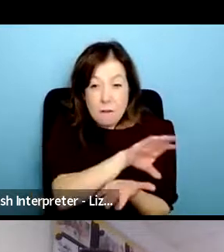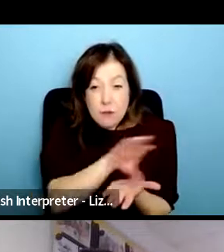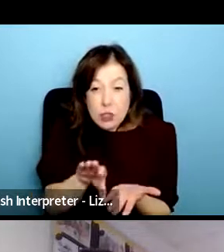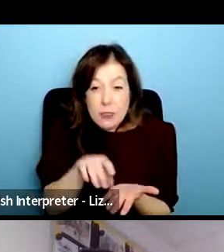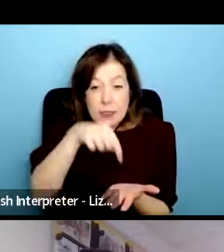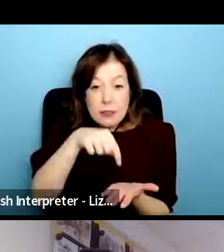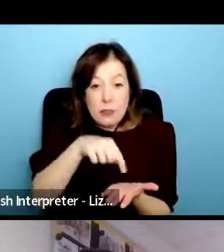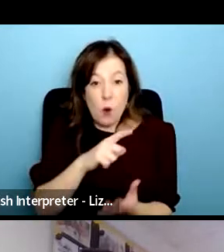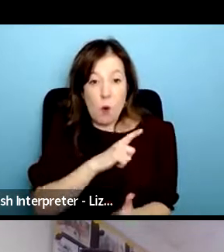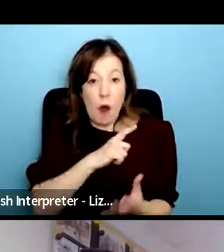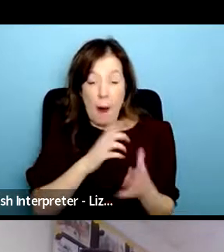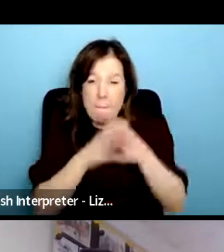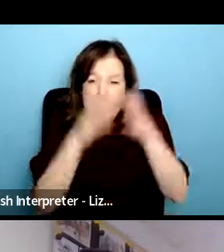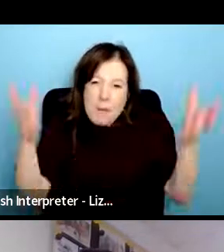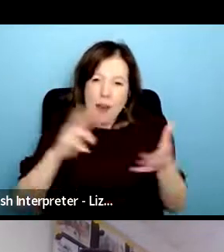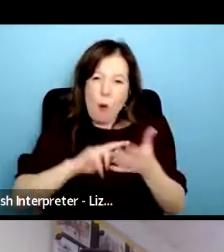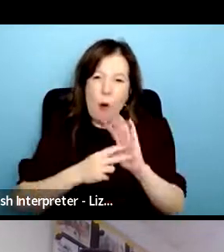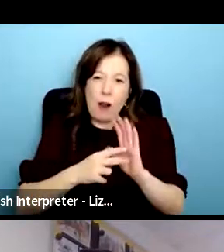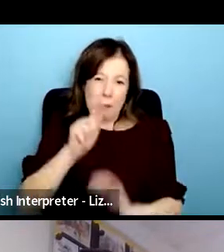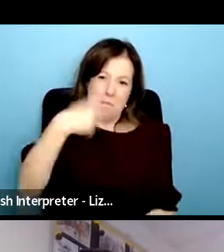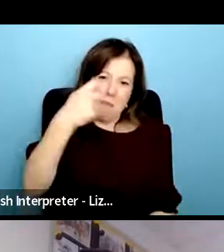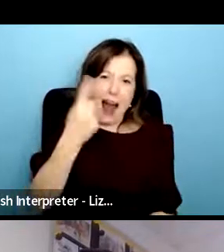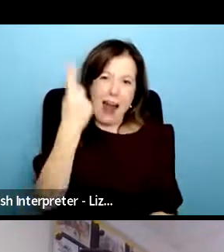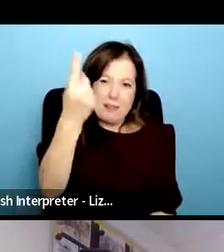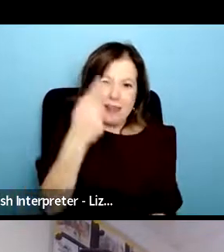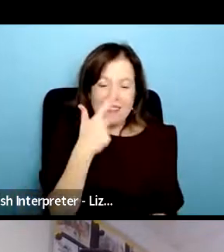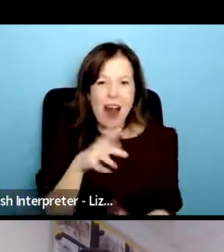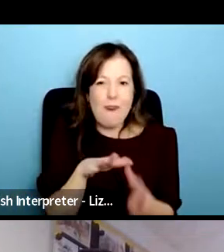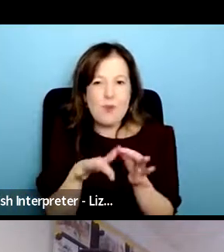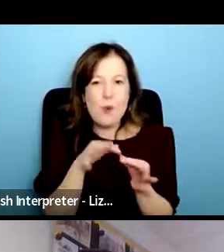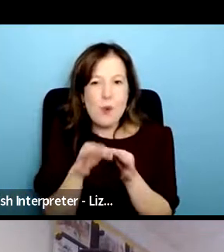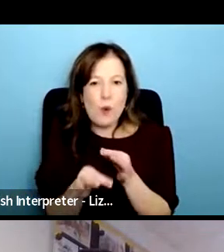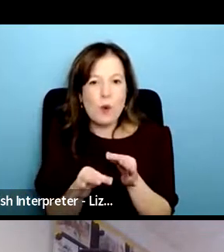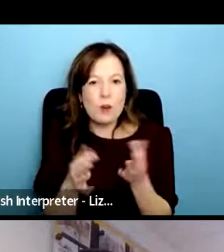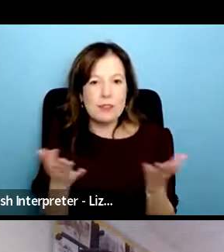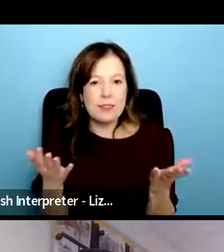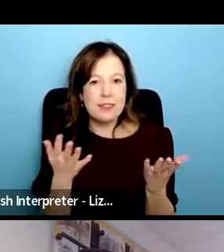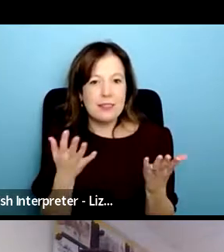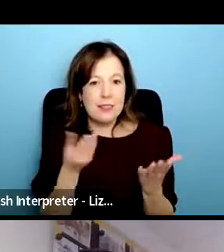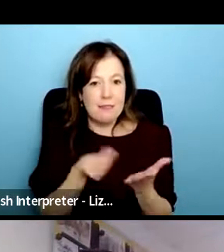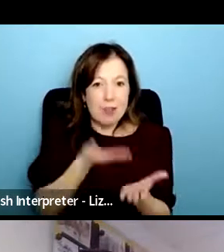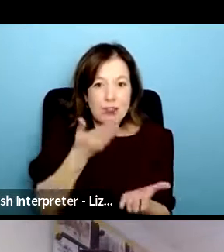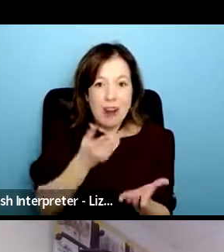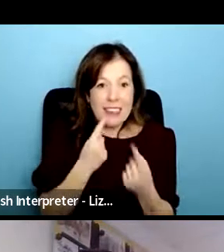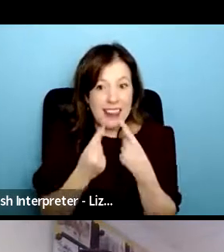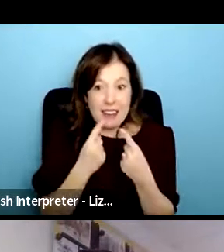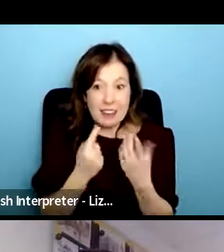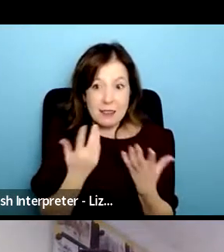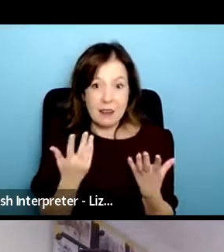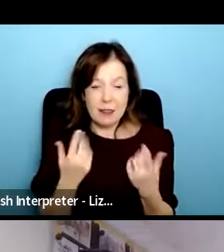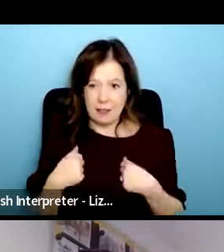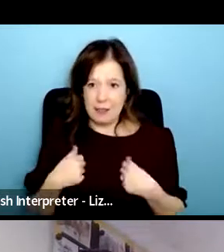larger organizations can pay to access fundraising databases and if you're a small grassroots